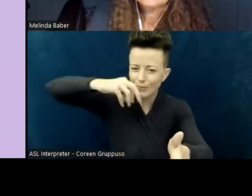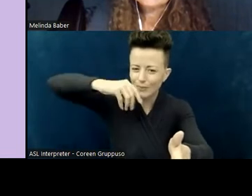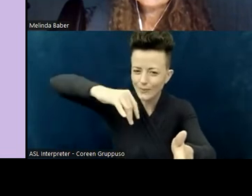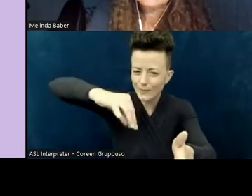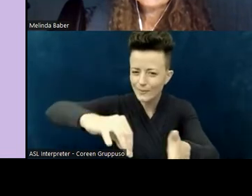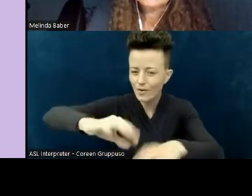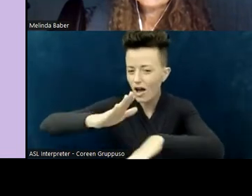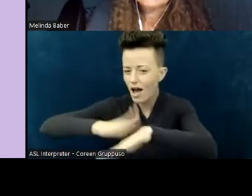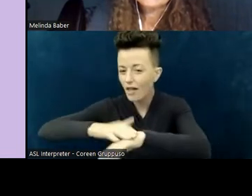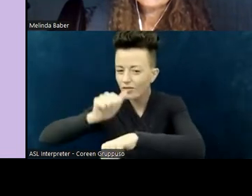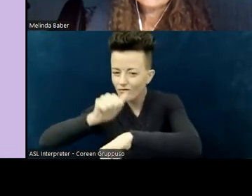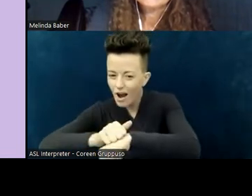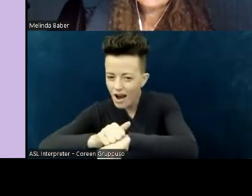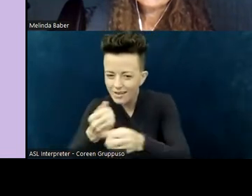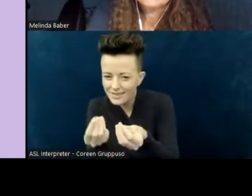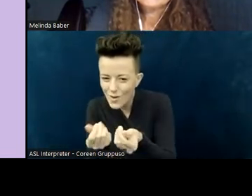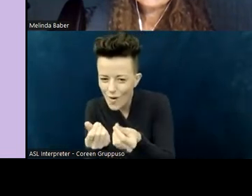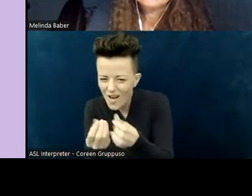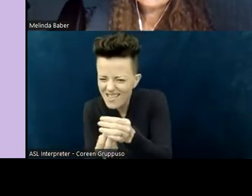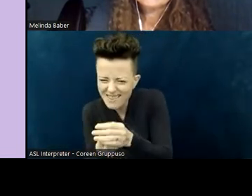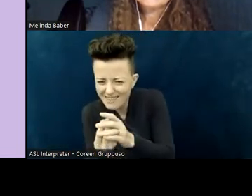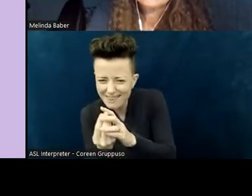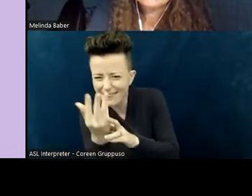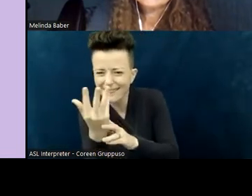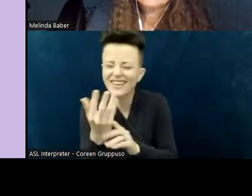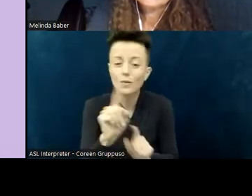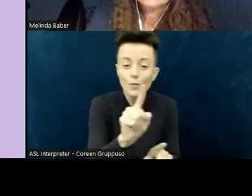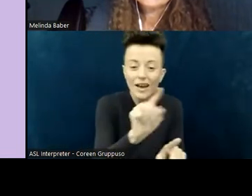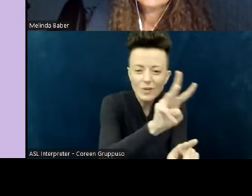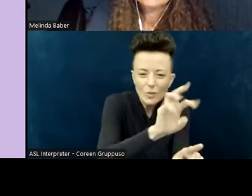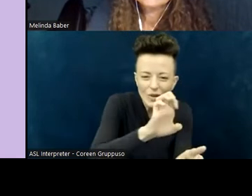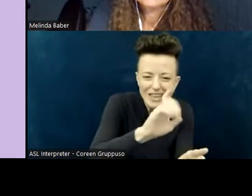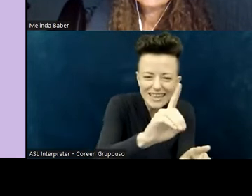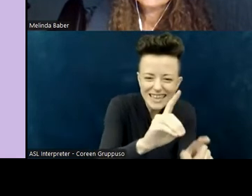I made a number of paper doves; and as we were playing music about Spirit coming—